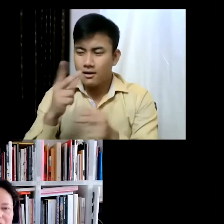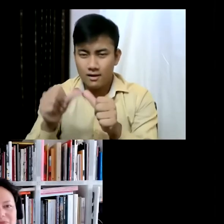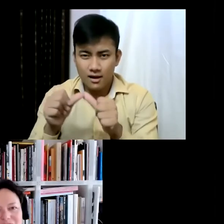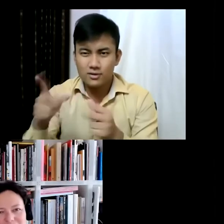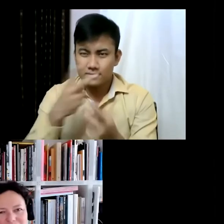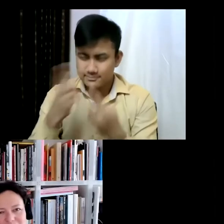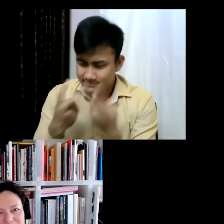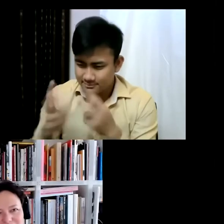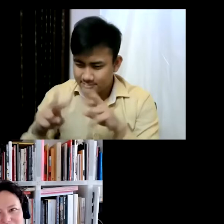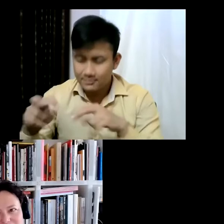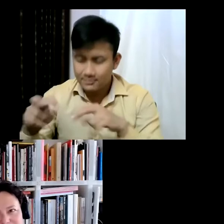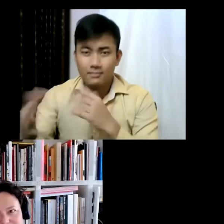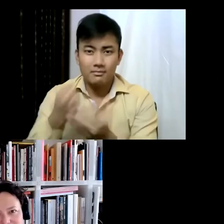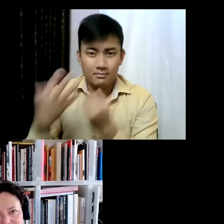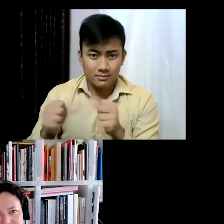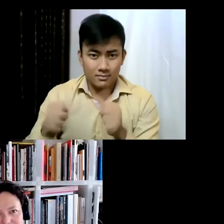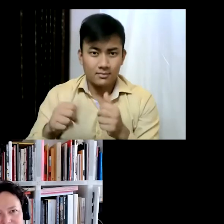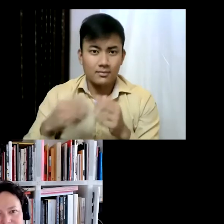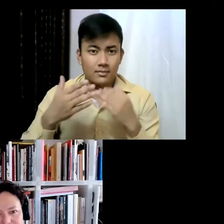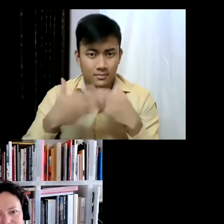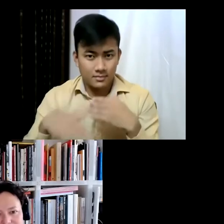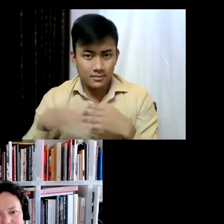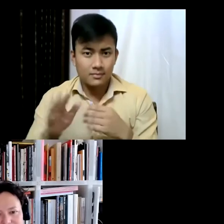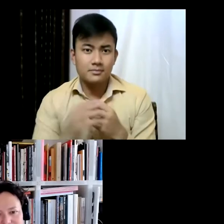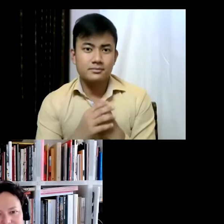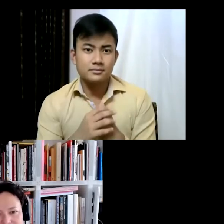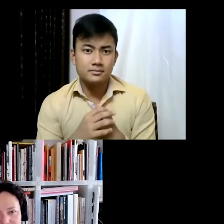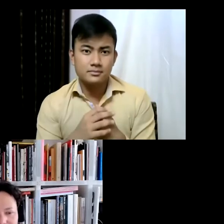I actually wanted to talk now a little about the the title of the Biennale itself,